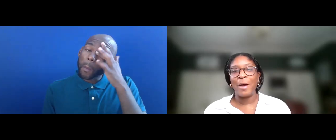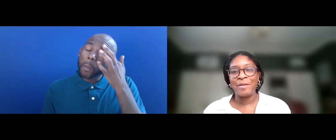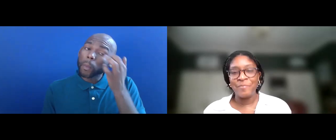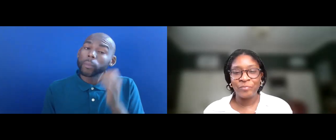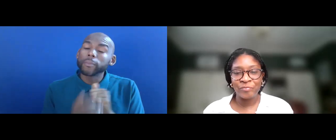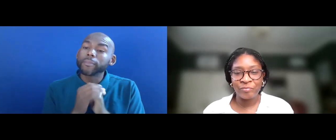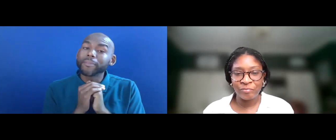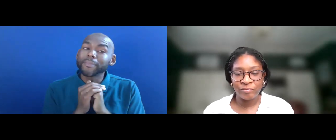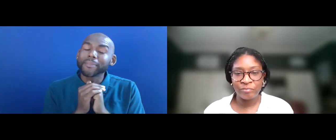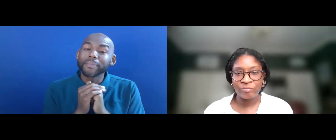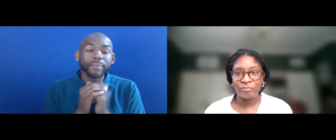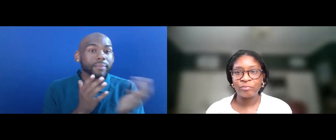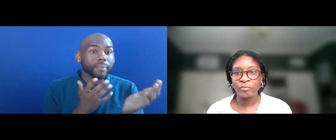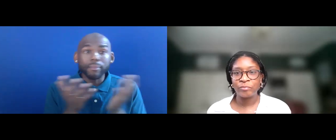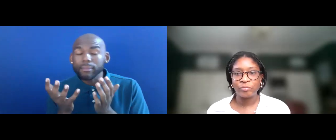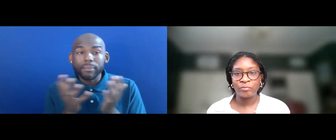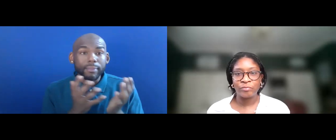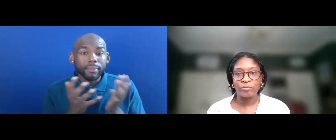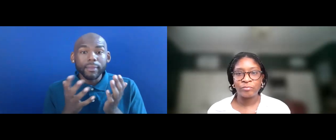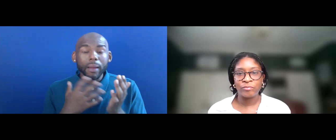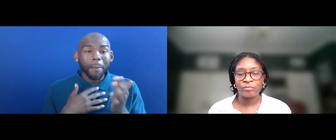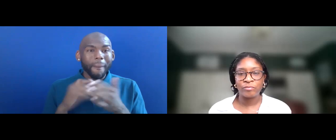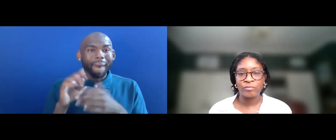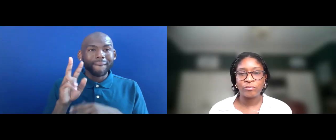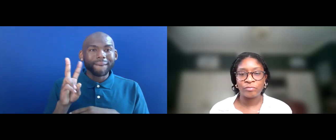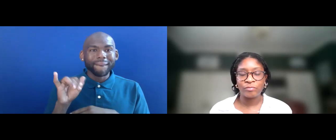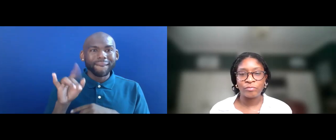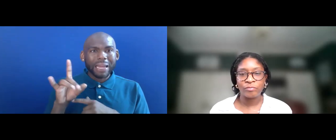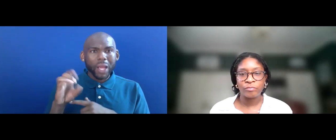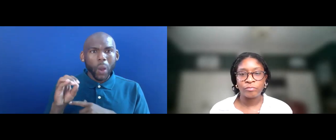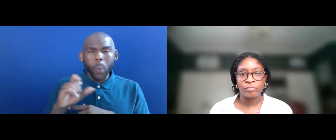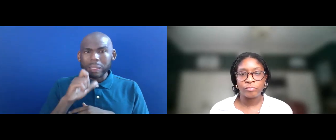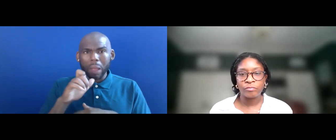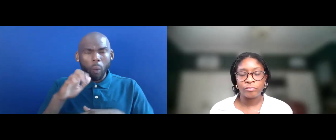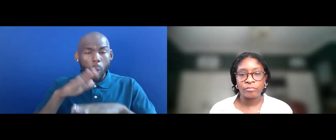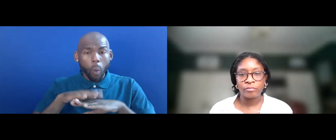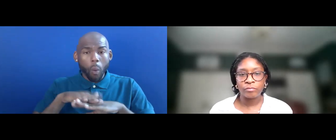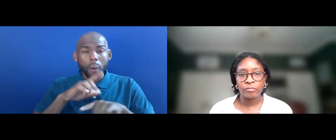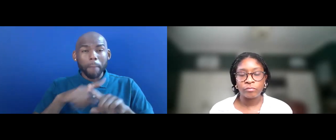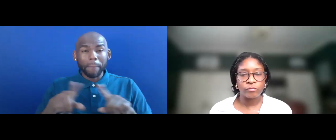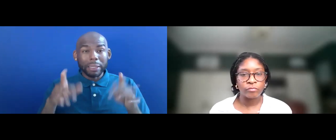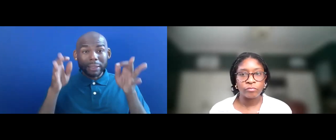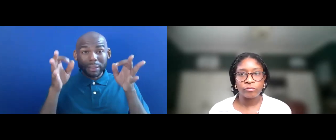GO AHEAD. Daniel Schreier: I'M SORRY. MY VIDEO IS NOT ON, BUT DEFINITELY I'LL START AND JASMINE,